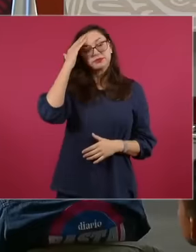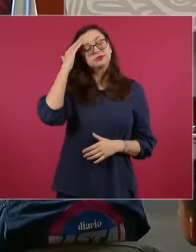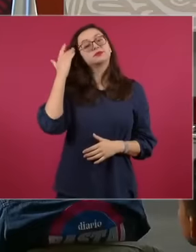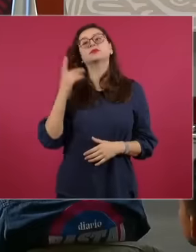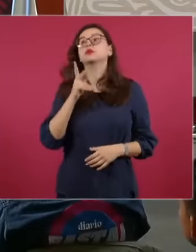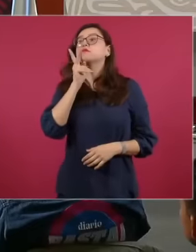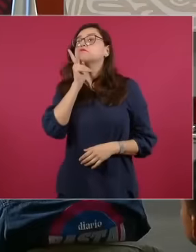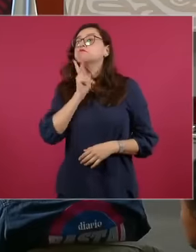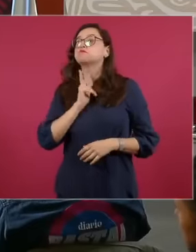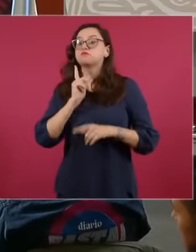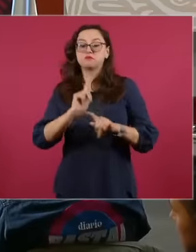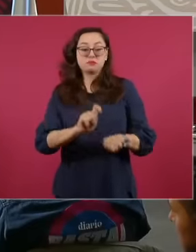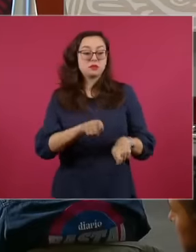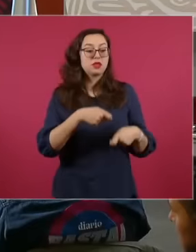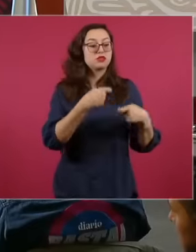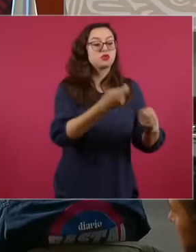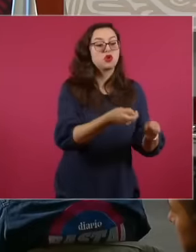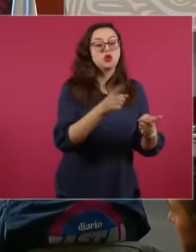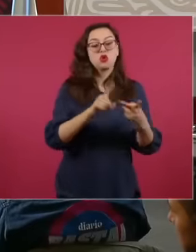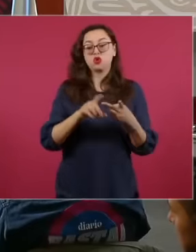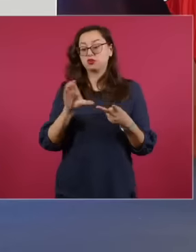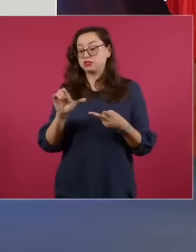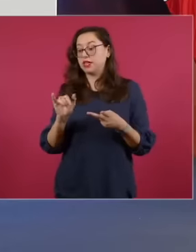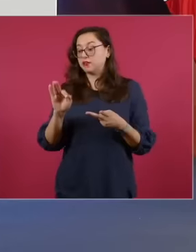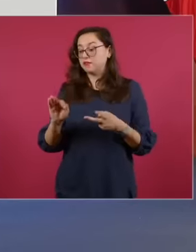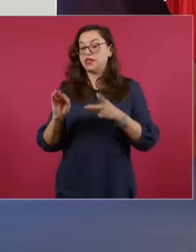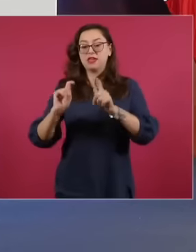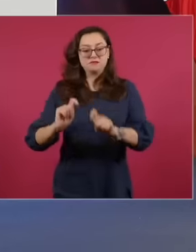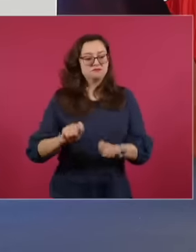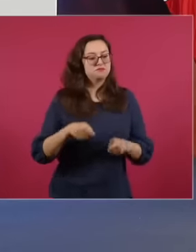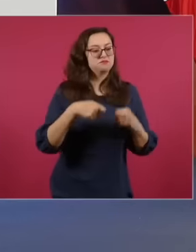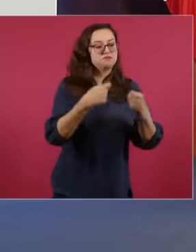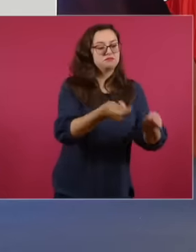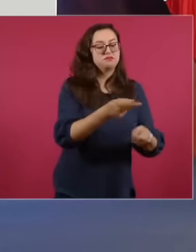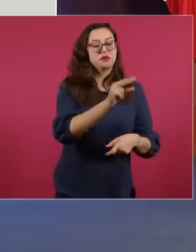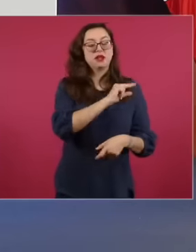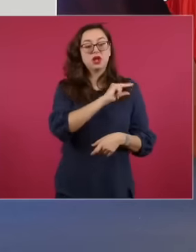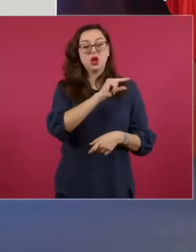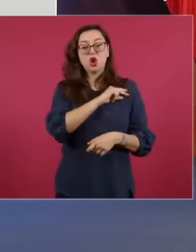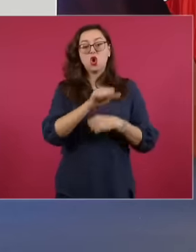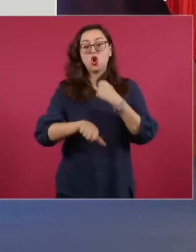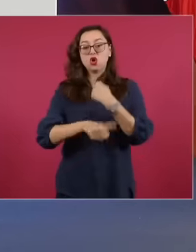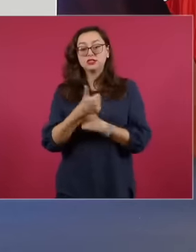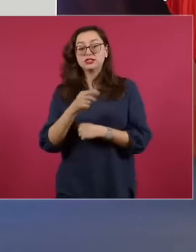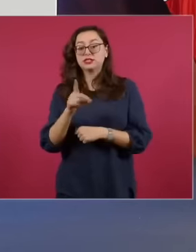Federal Electricity Commission on the 11th December 2013, the senators of the old